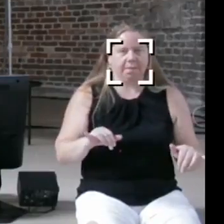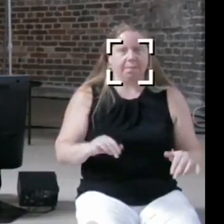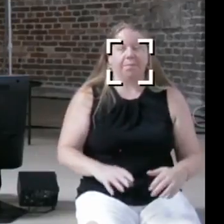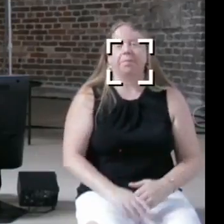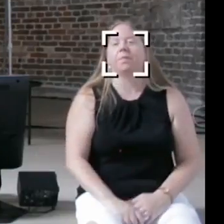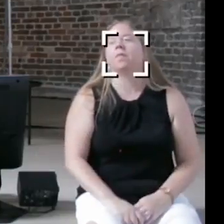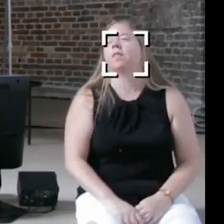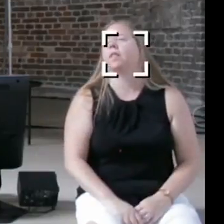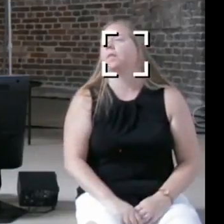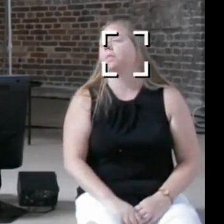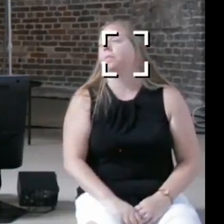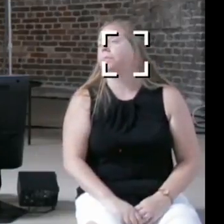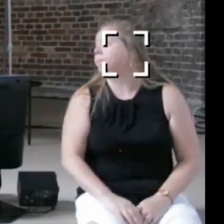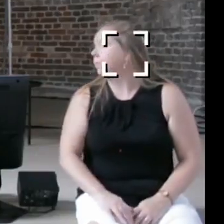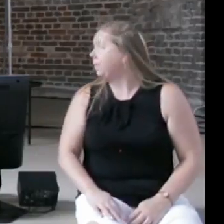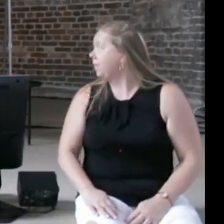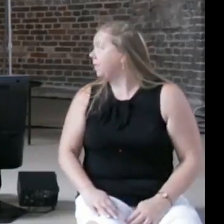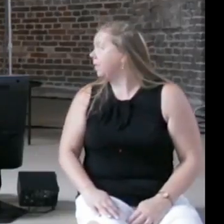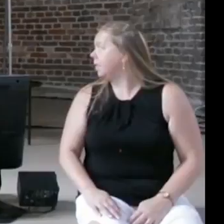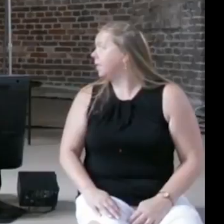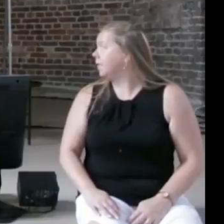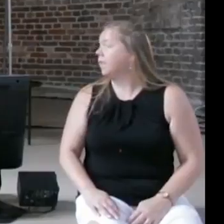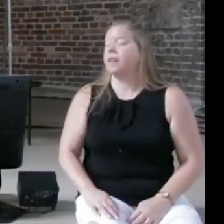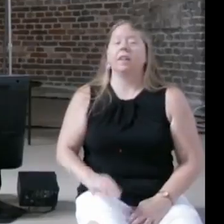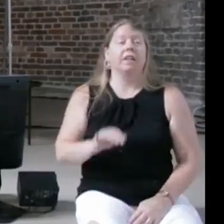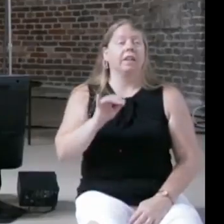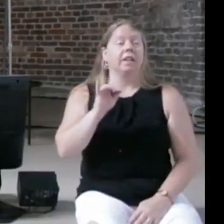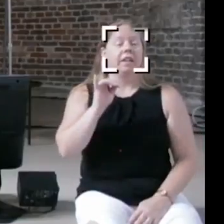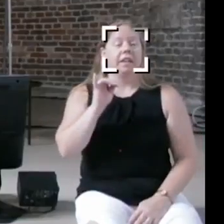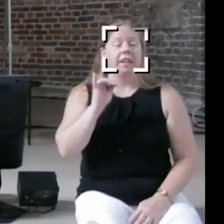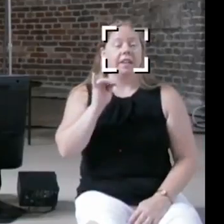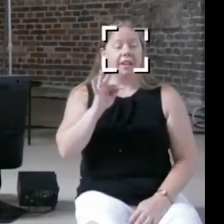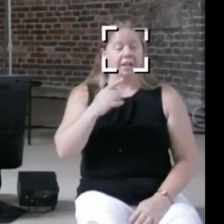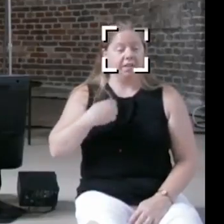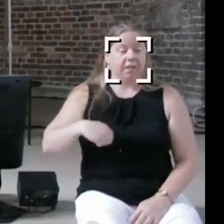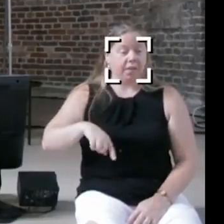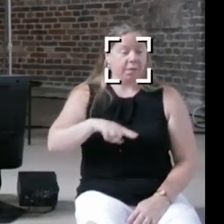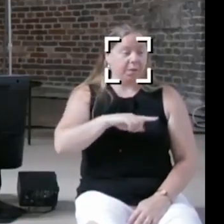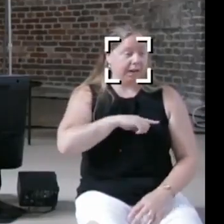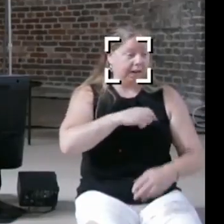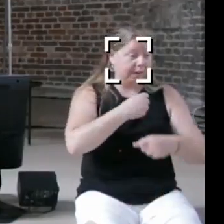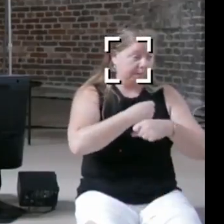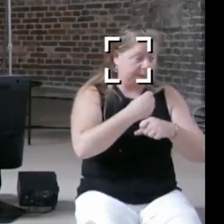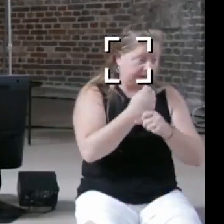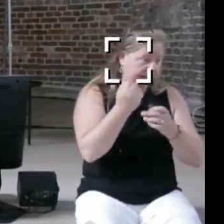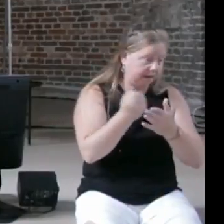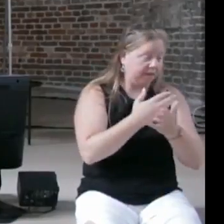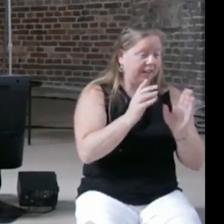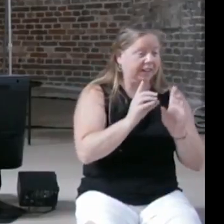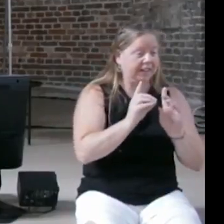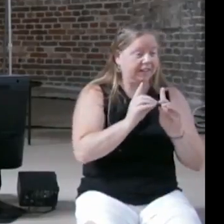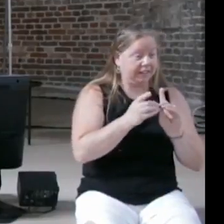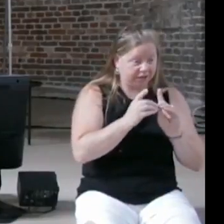And I guess we all agree if we now digitize the unfairness of the current analog system